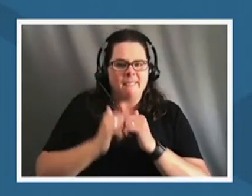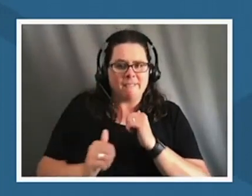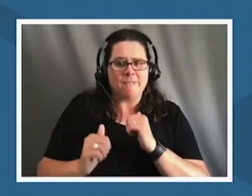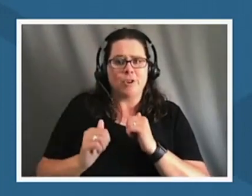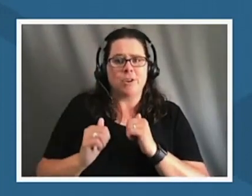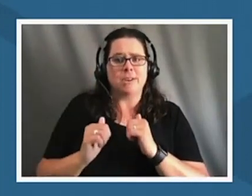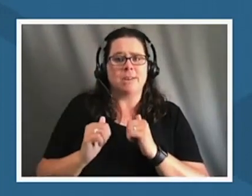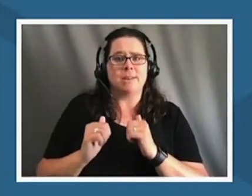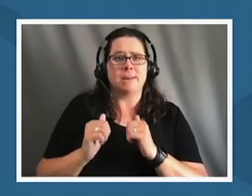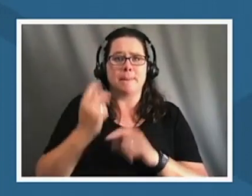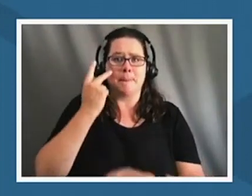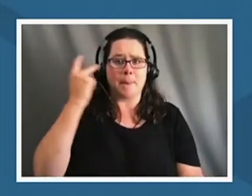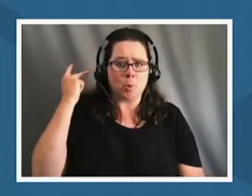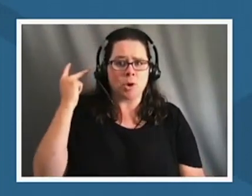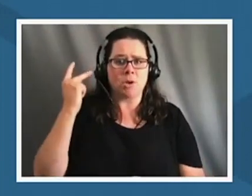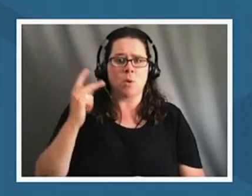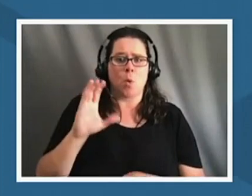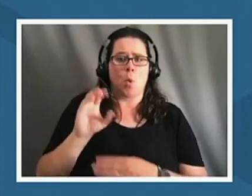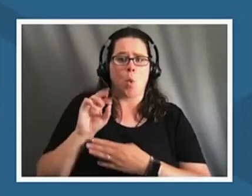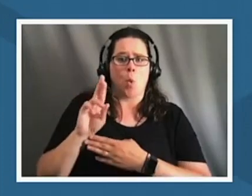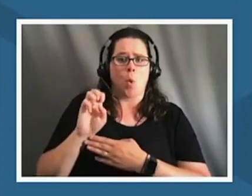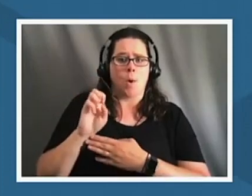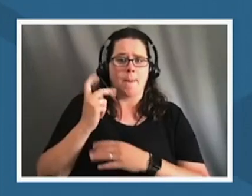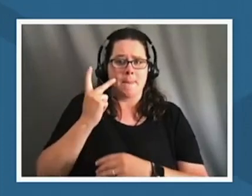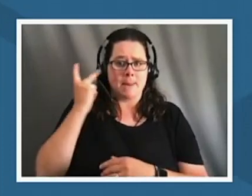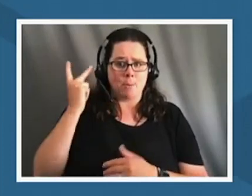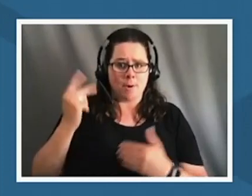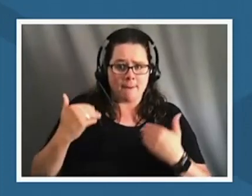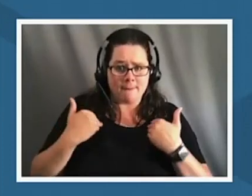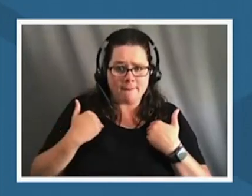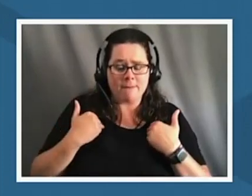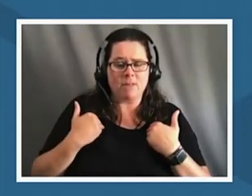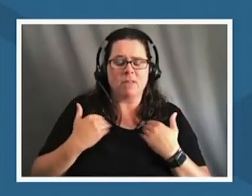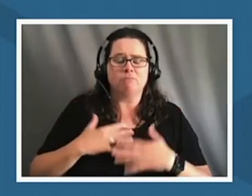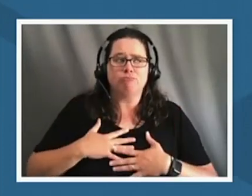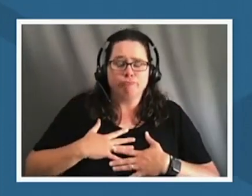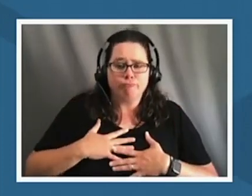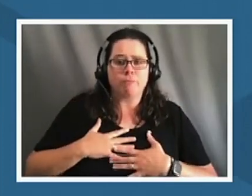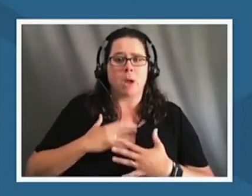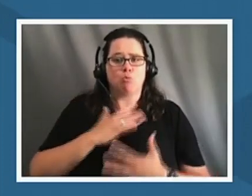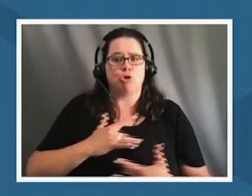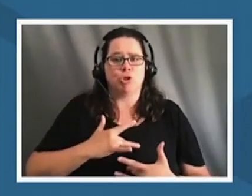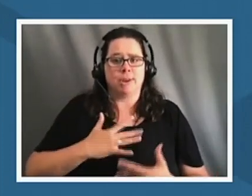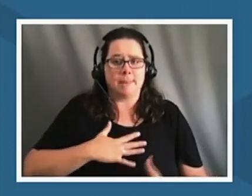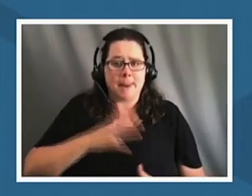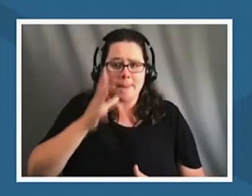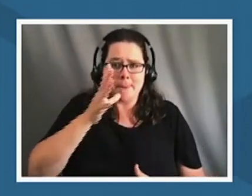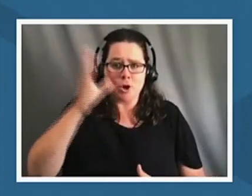memory a core memory that i have and i am so appreciative of my parents who put